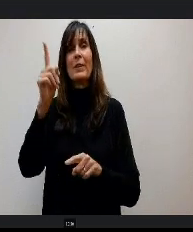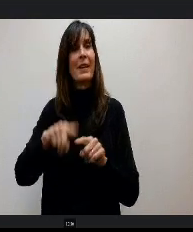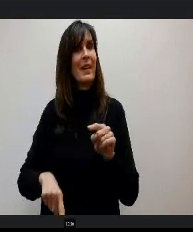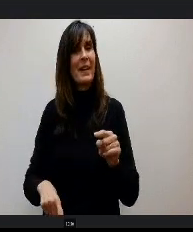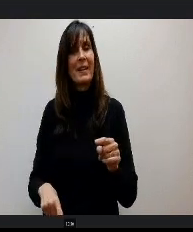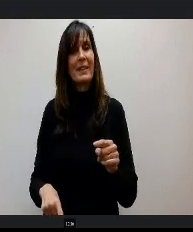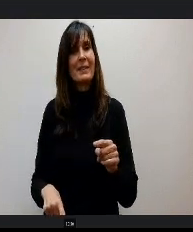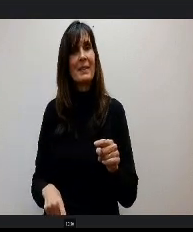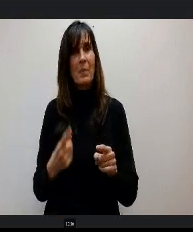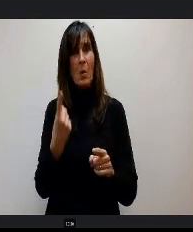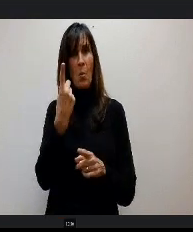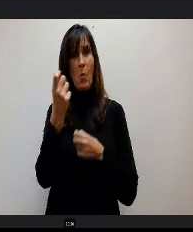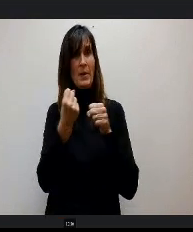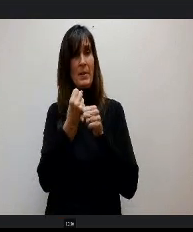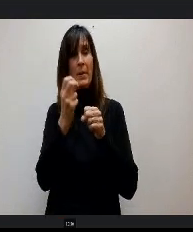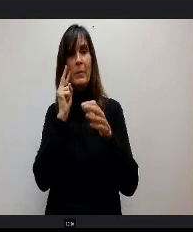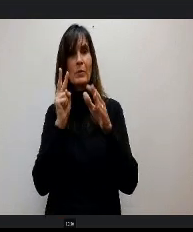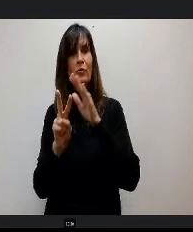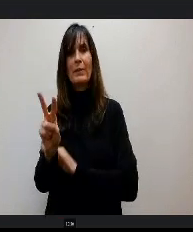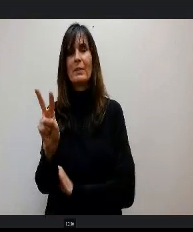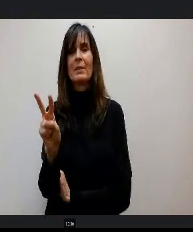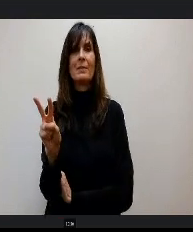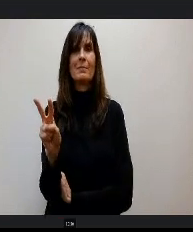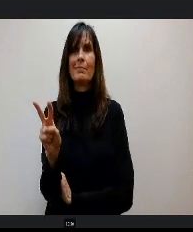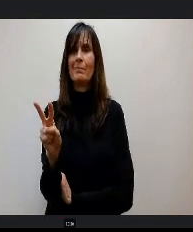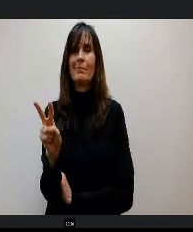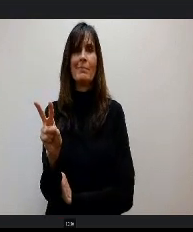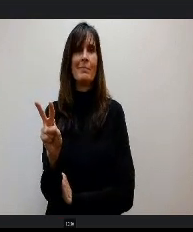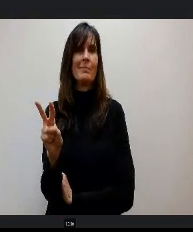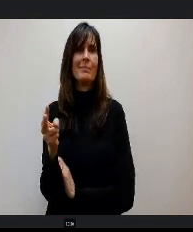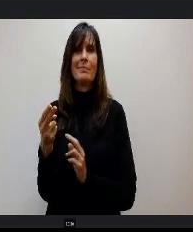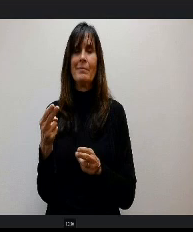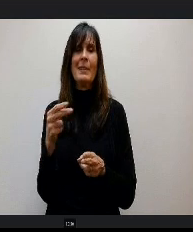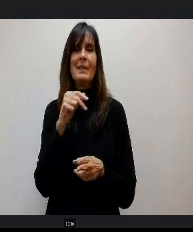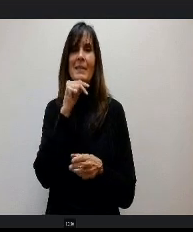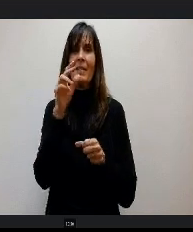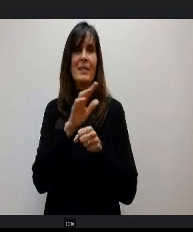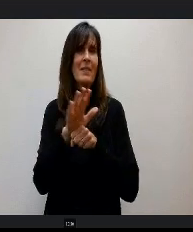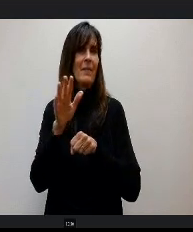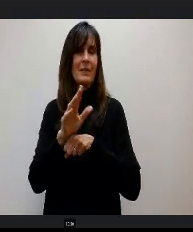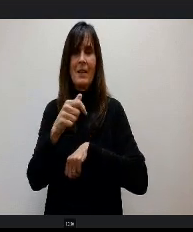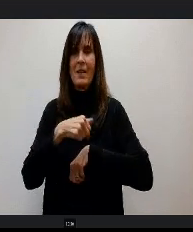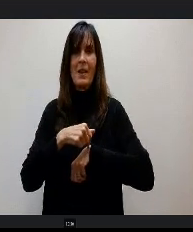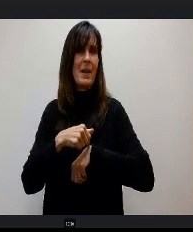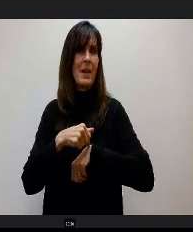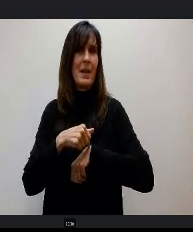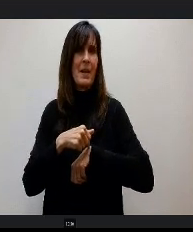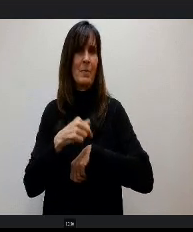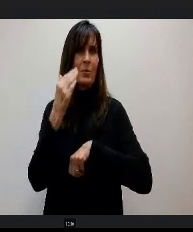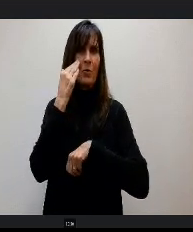projection I think is very short sighted to know what this is gonna mean, it's